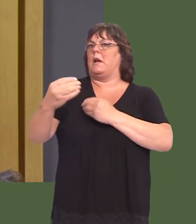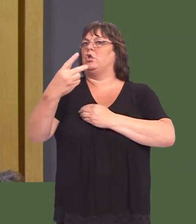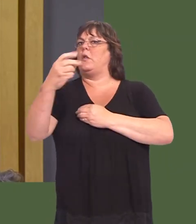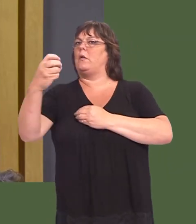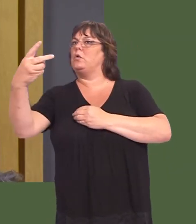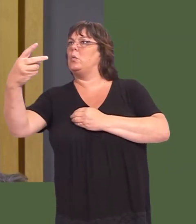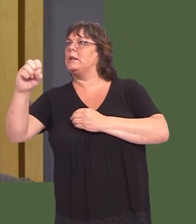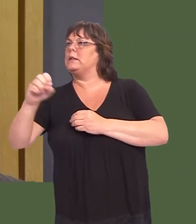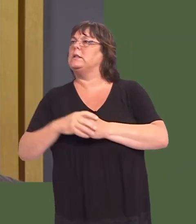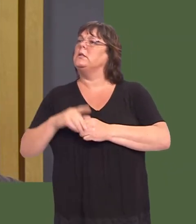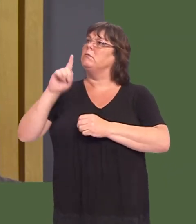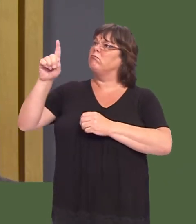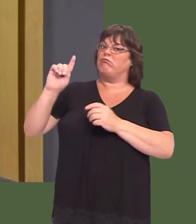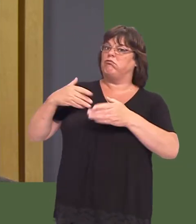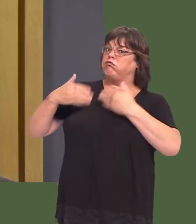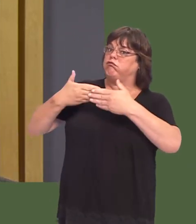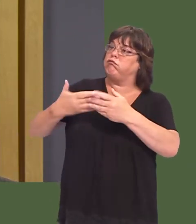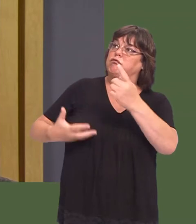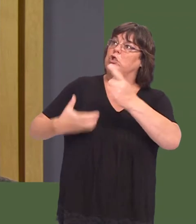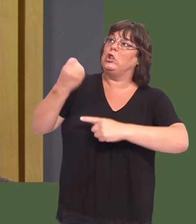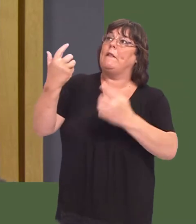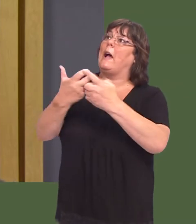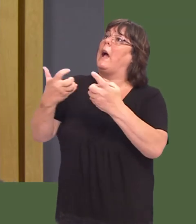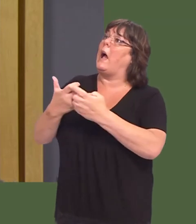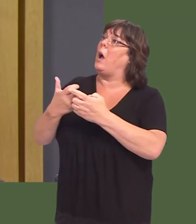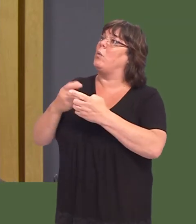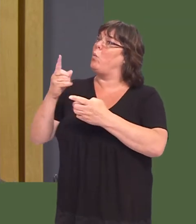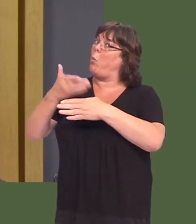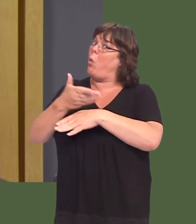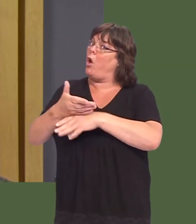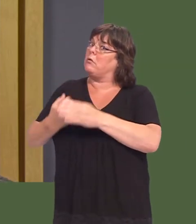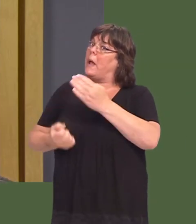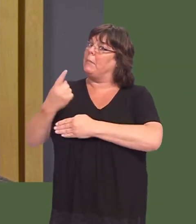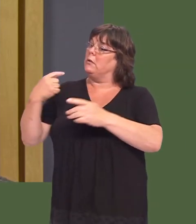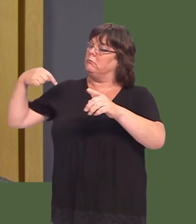First Minister, what progress is being made to hit that 2020 target, what challenges do